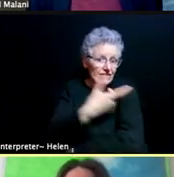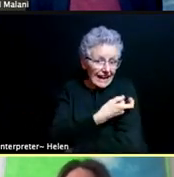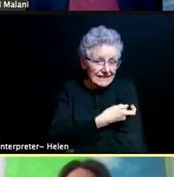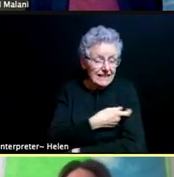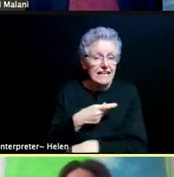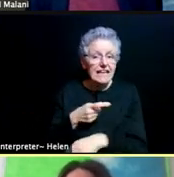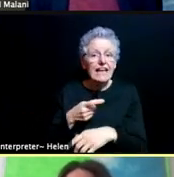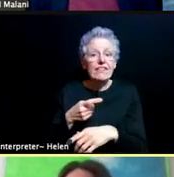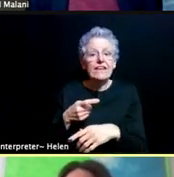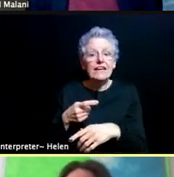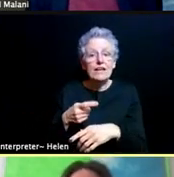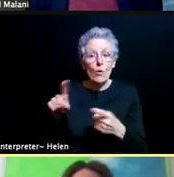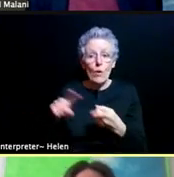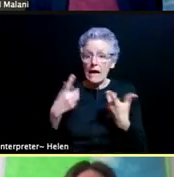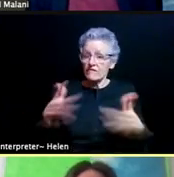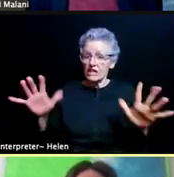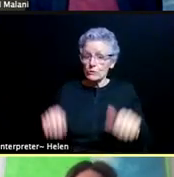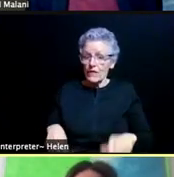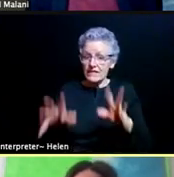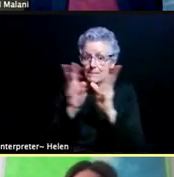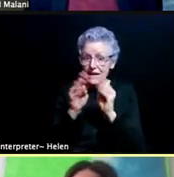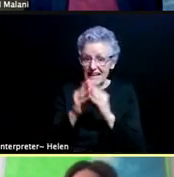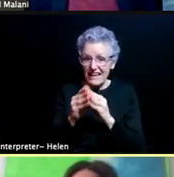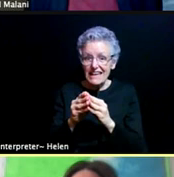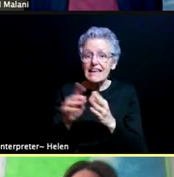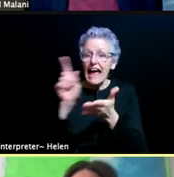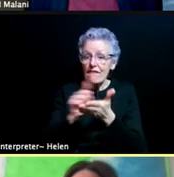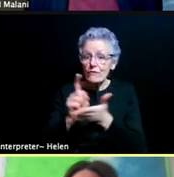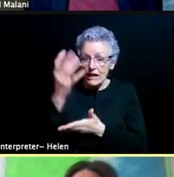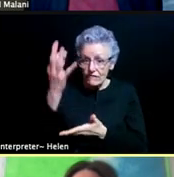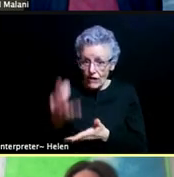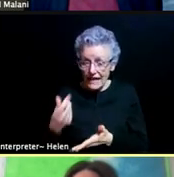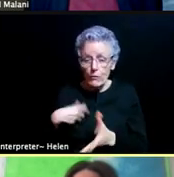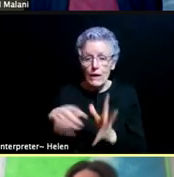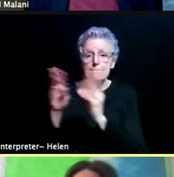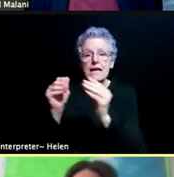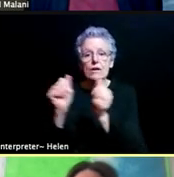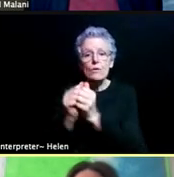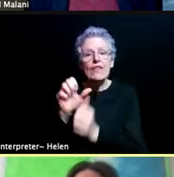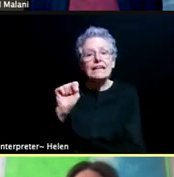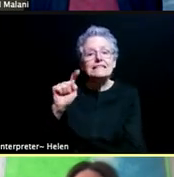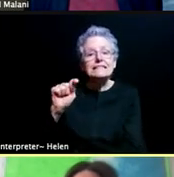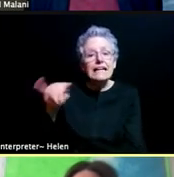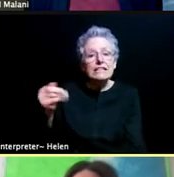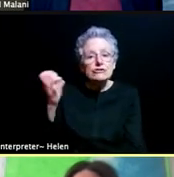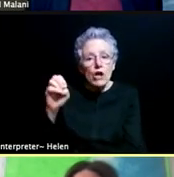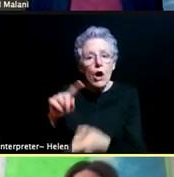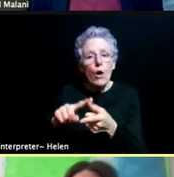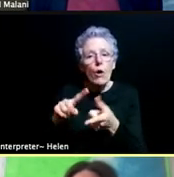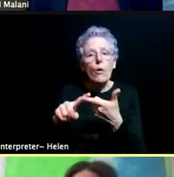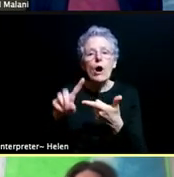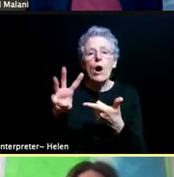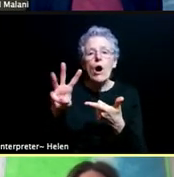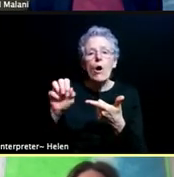we'll get together with our colleagues at IHA and St. Joe's and Washtenaw County Health Department